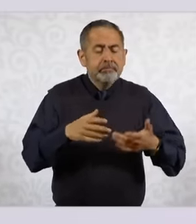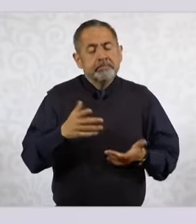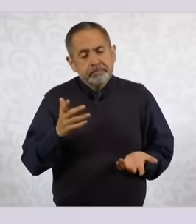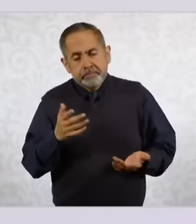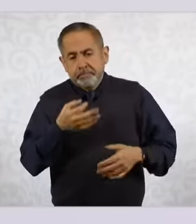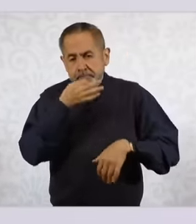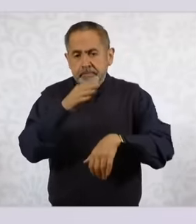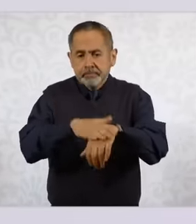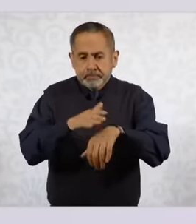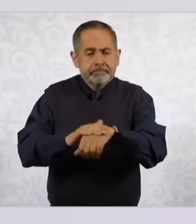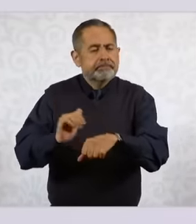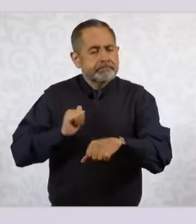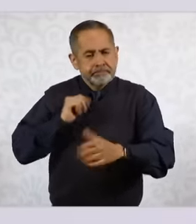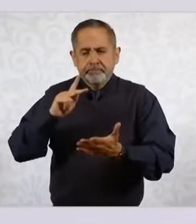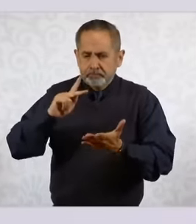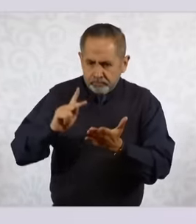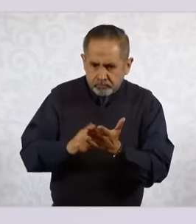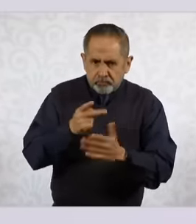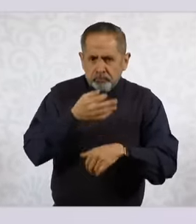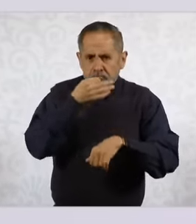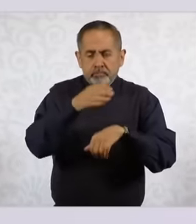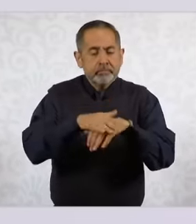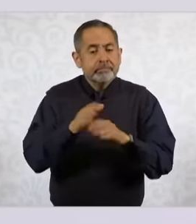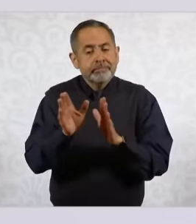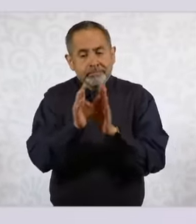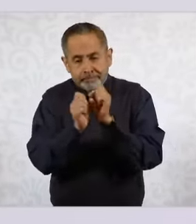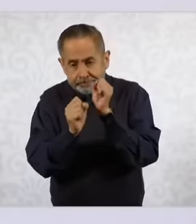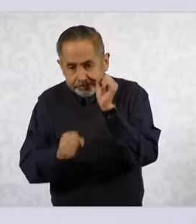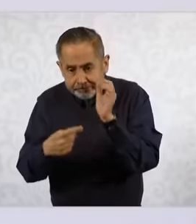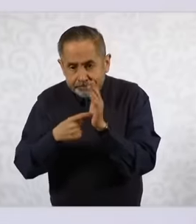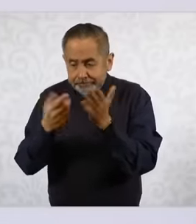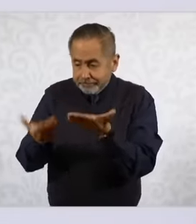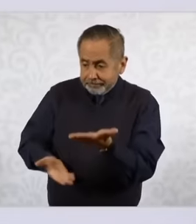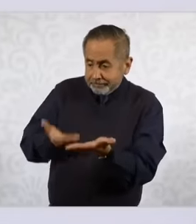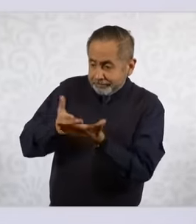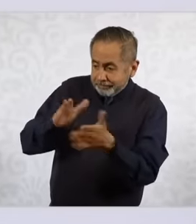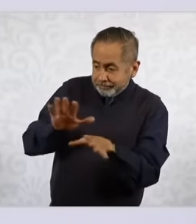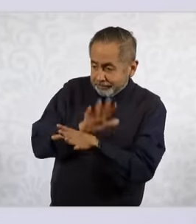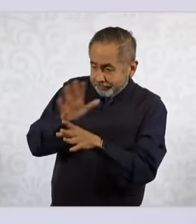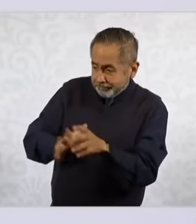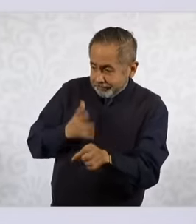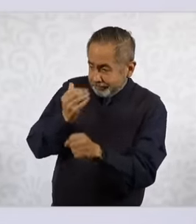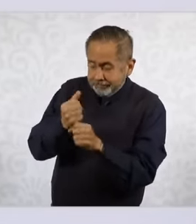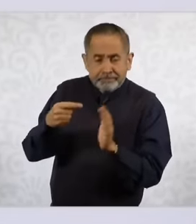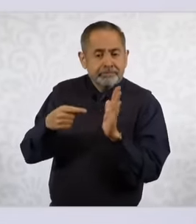I take advantage again in the constitution in the constitutional reform